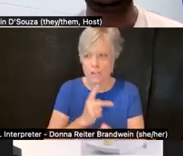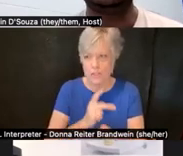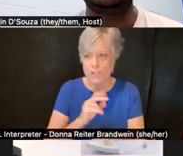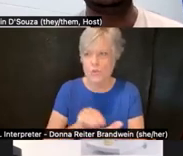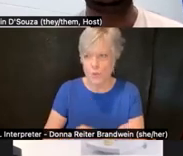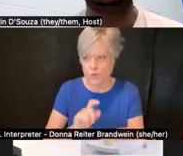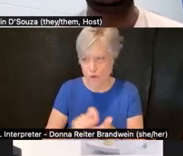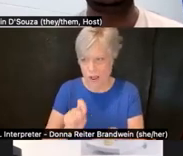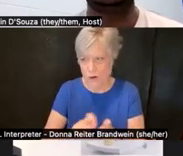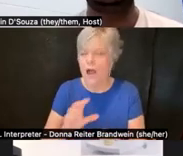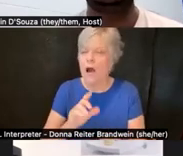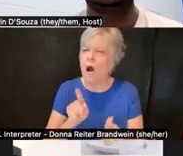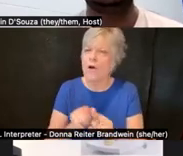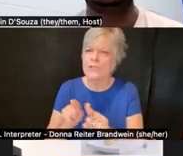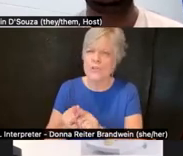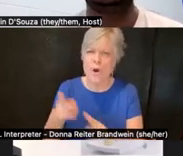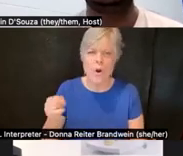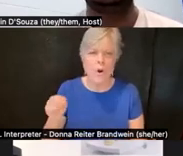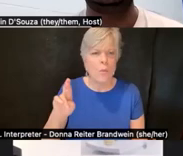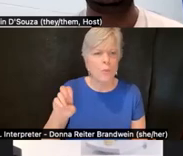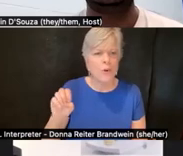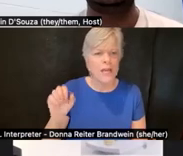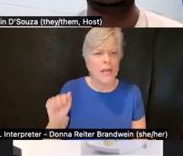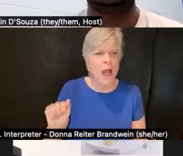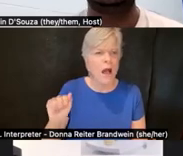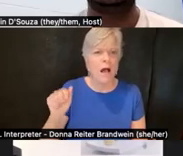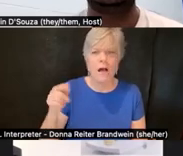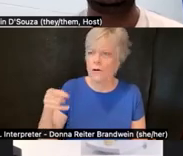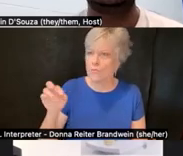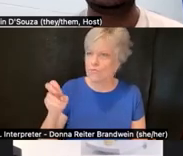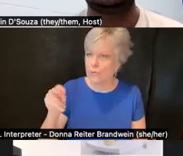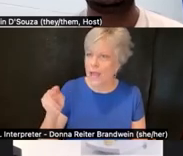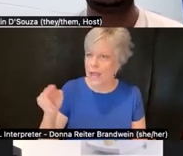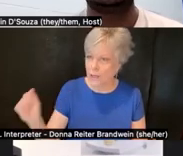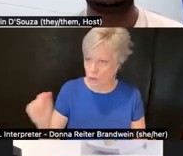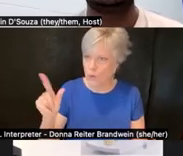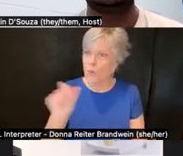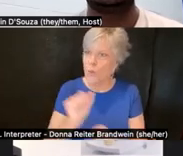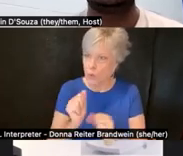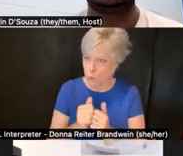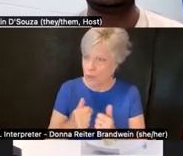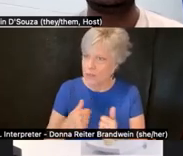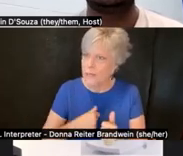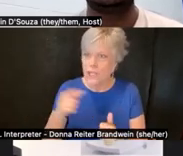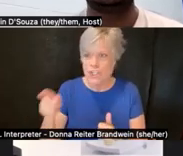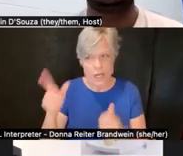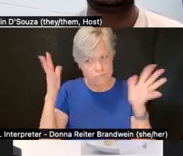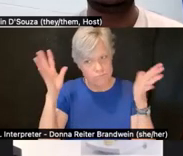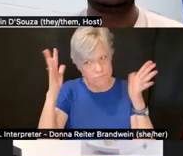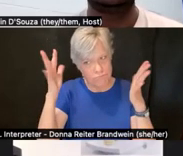who worked with me on the revision of this and deserves enormous accolades and most credit.